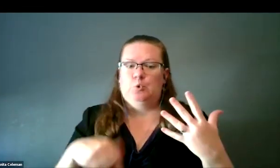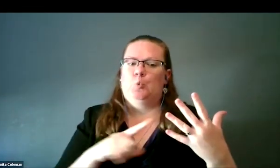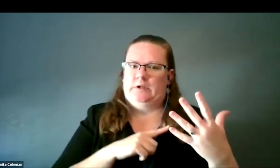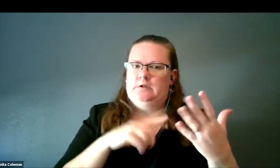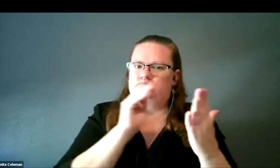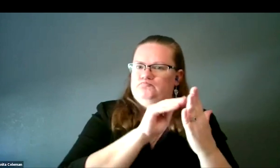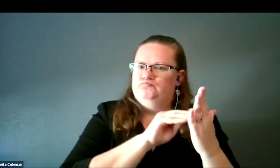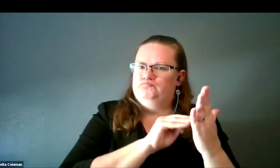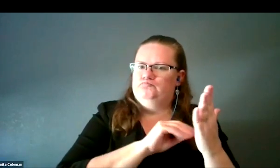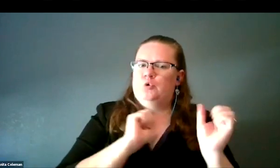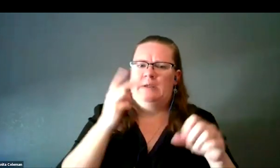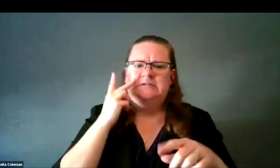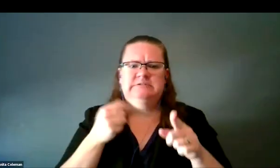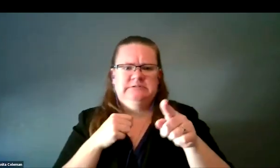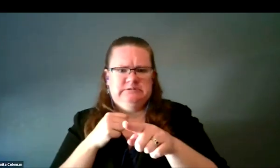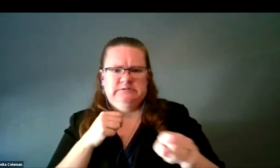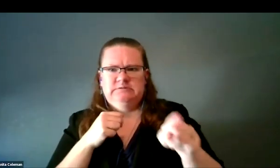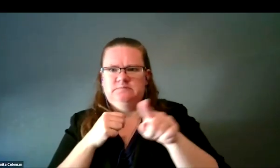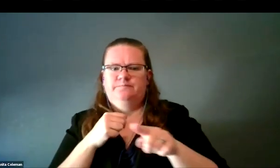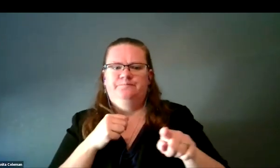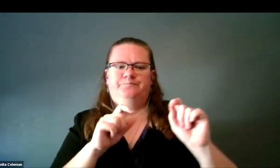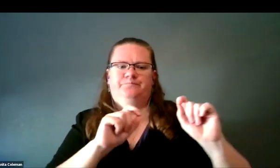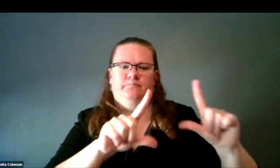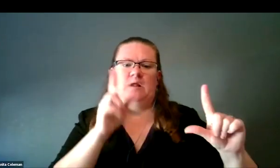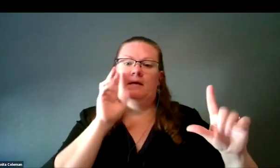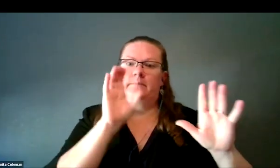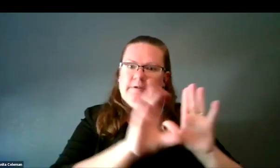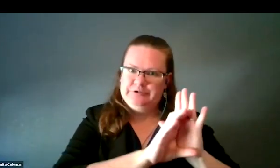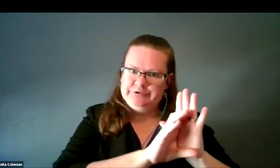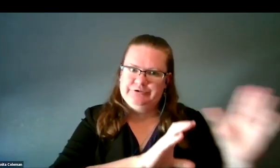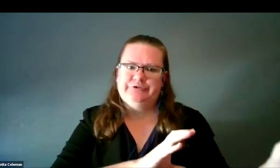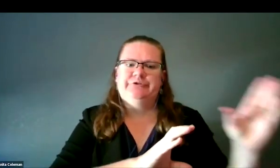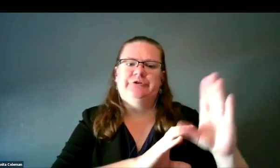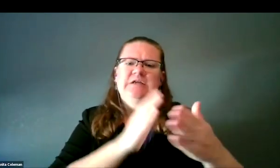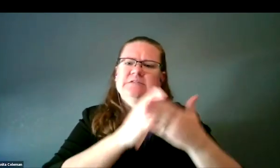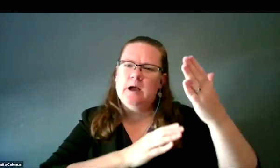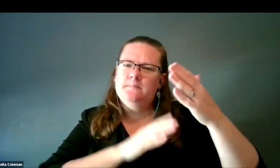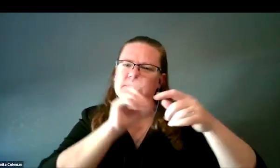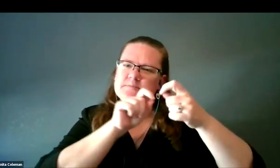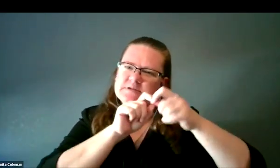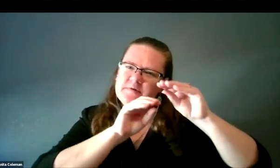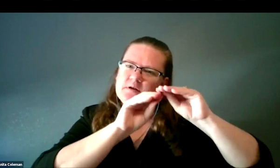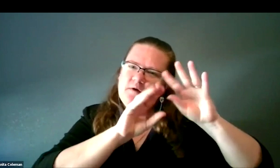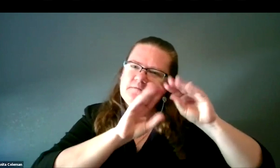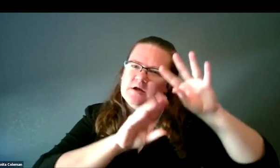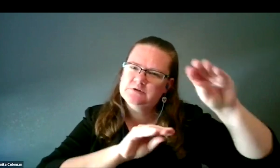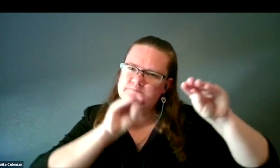and the images shown on this slide show that. First, there's the image itself. There's some delineation drawn